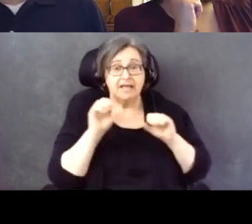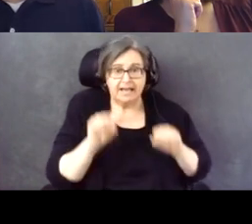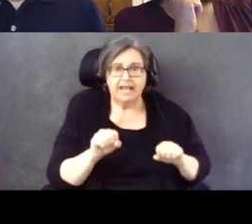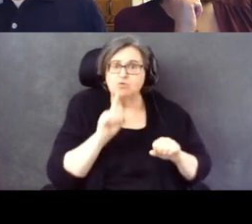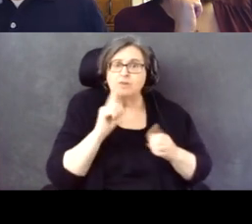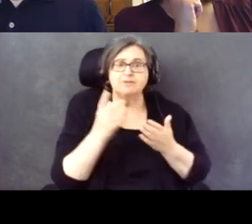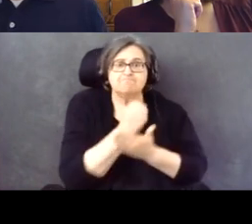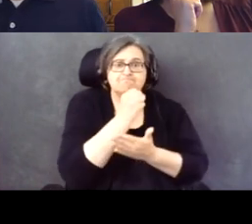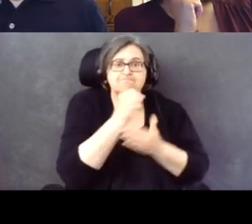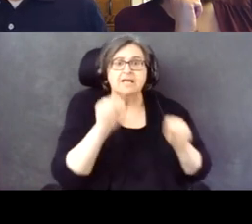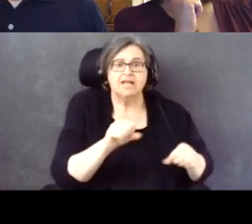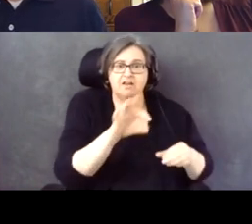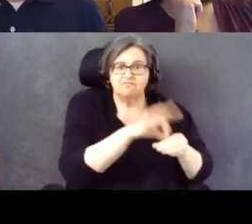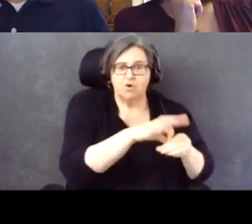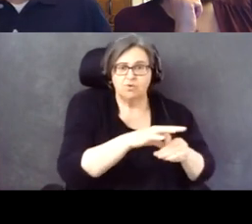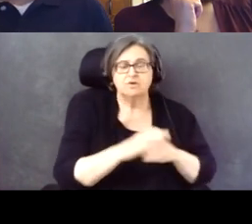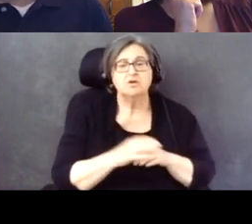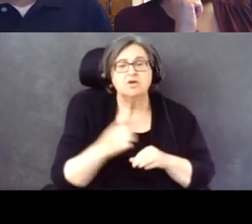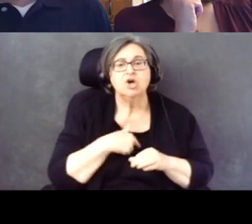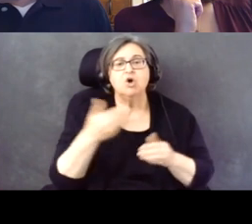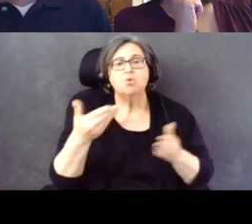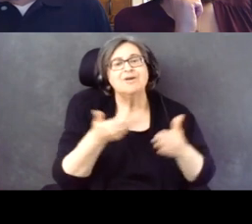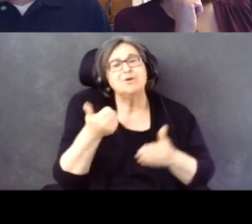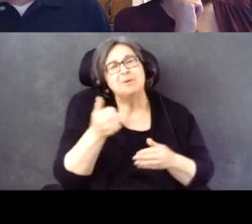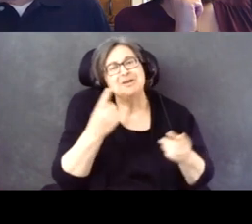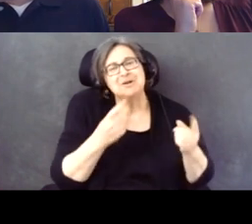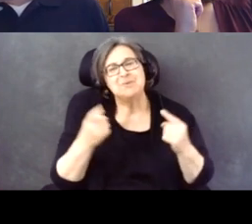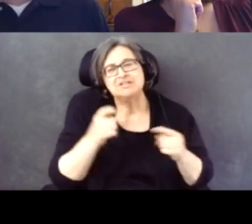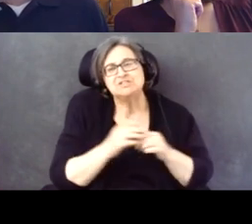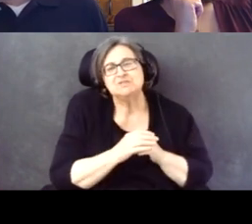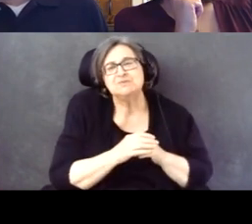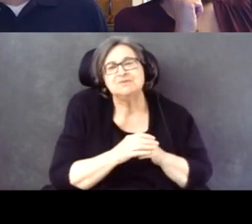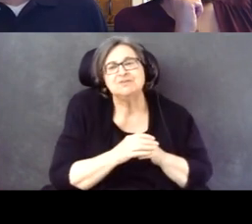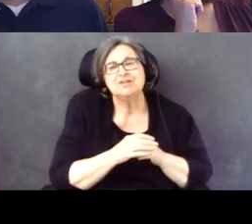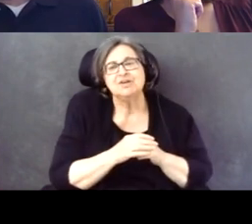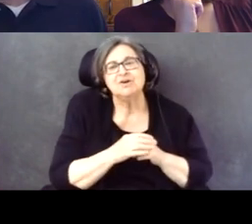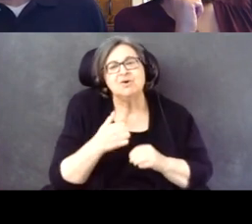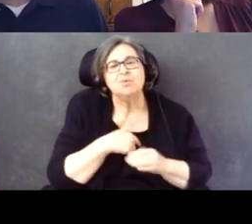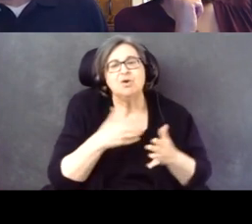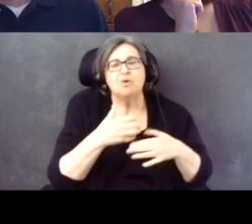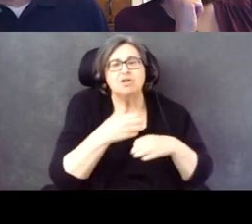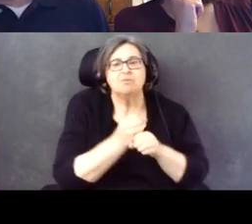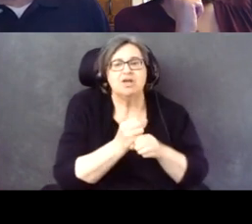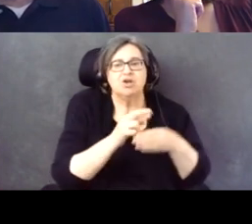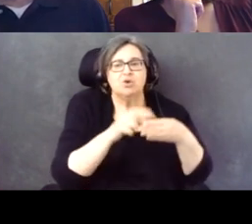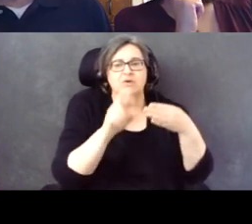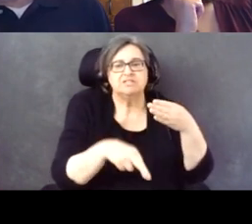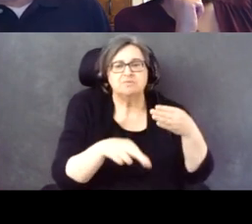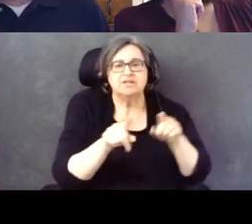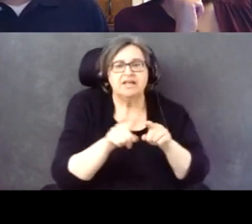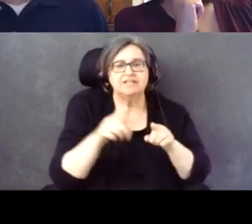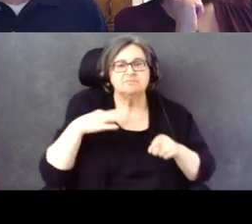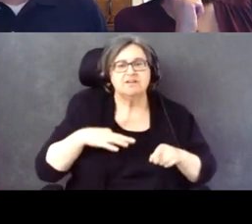We welcome any questions and we want to make these results useful as possible for increasing